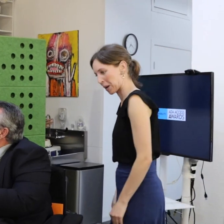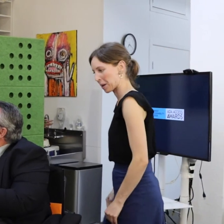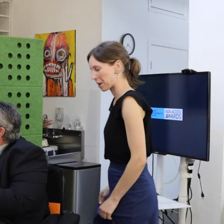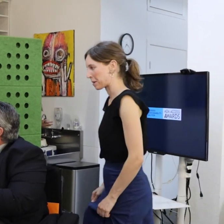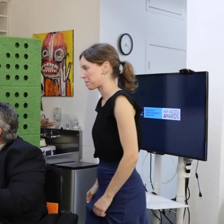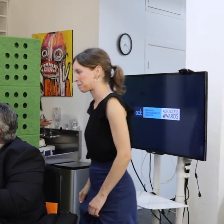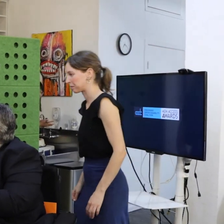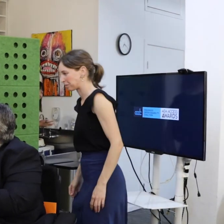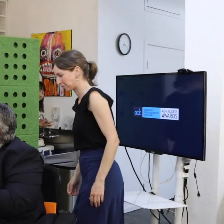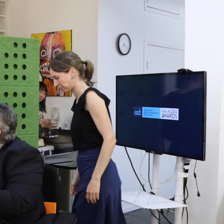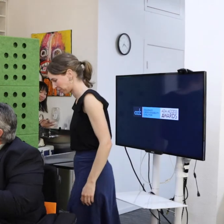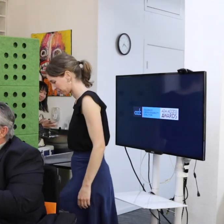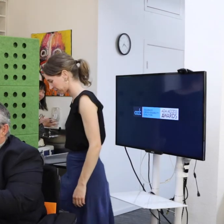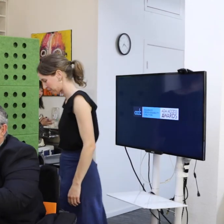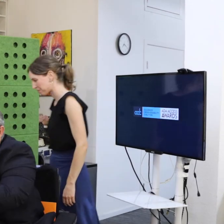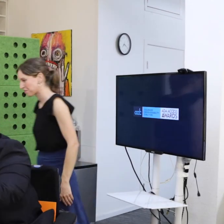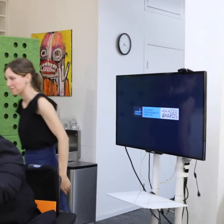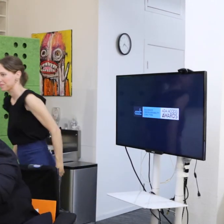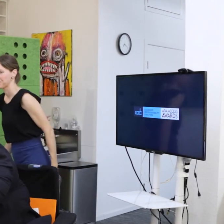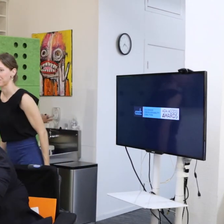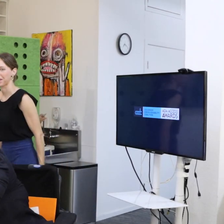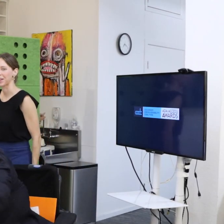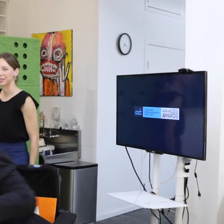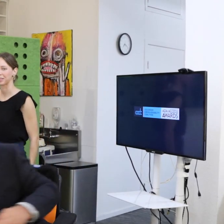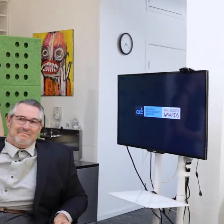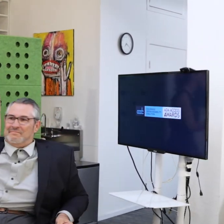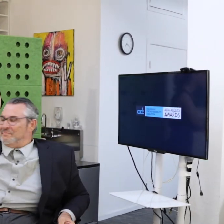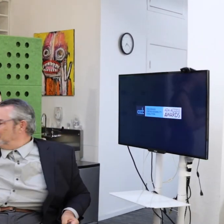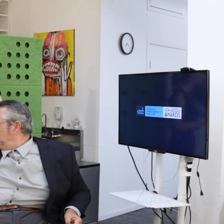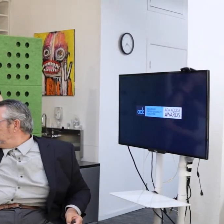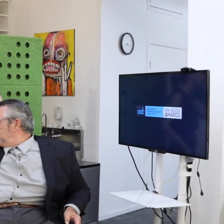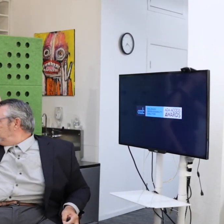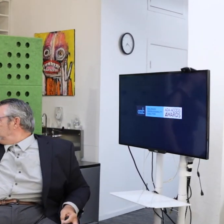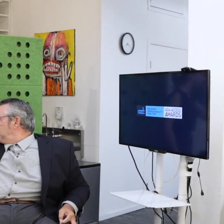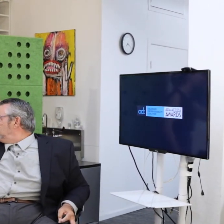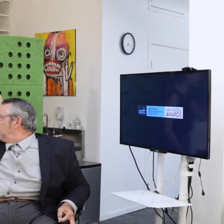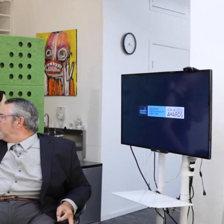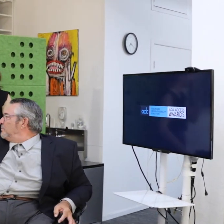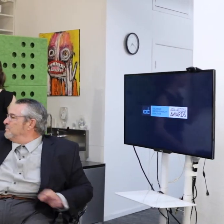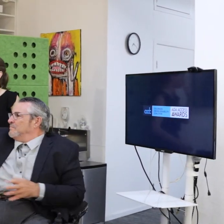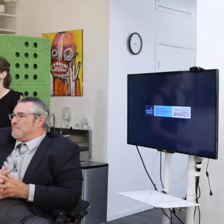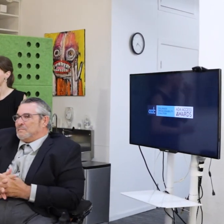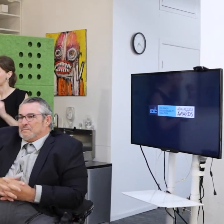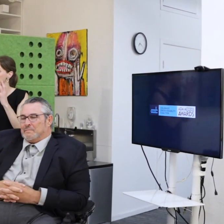Thank you, thank you for the amazing work we always use the